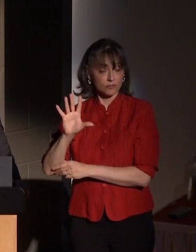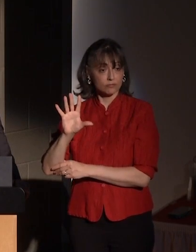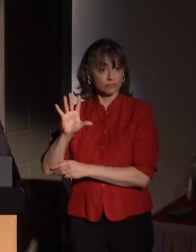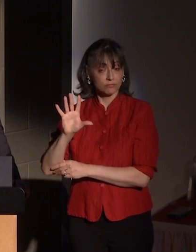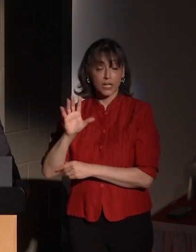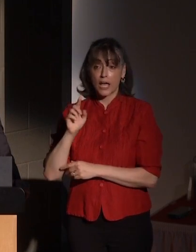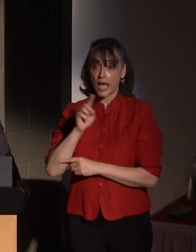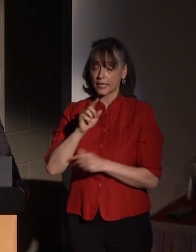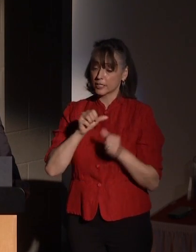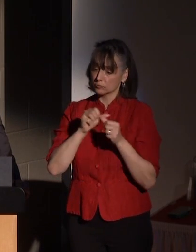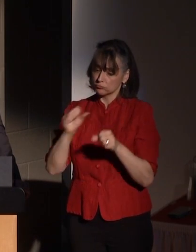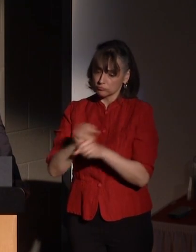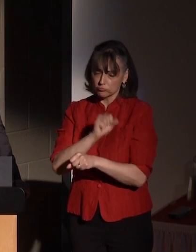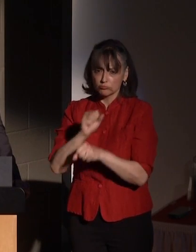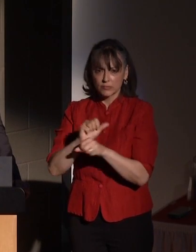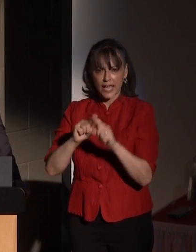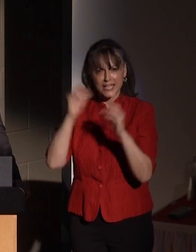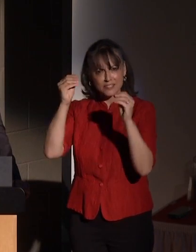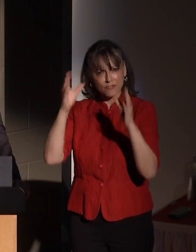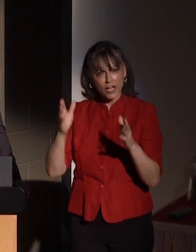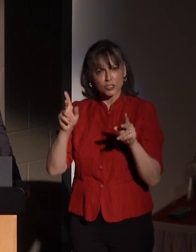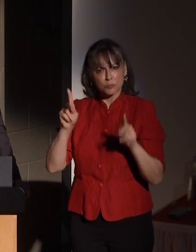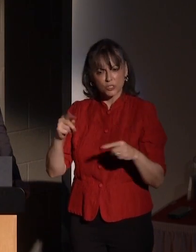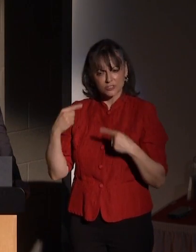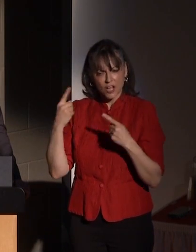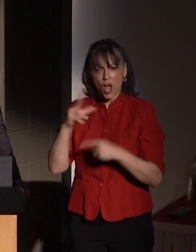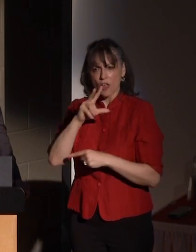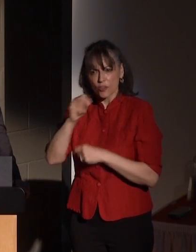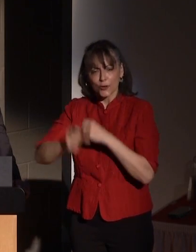And he remained on our faculty for 30 years, continuing to